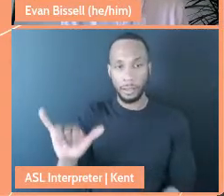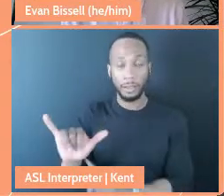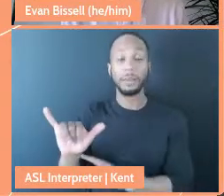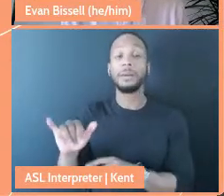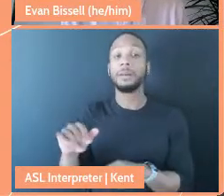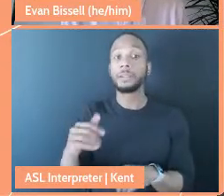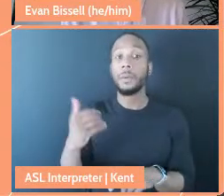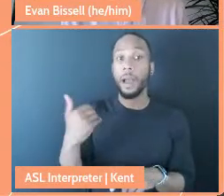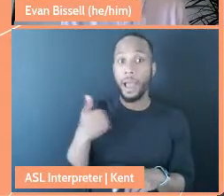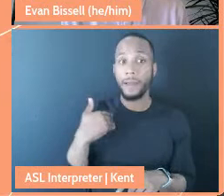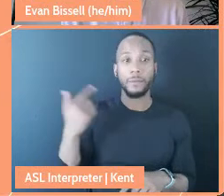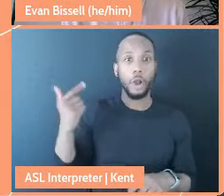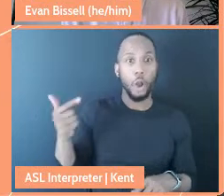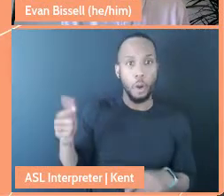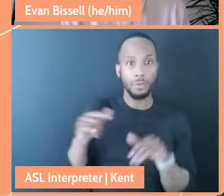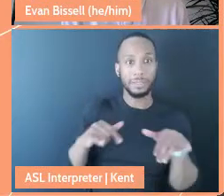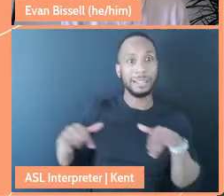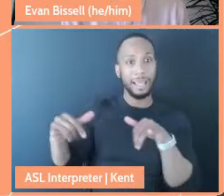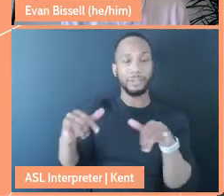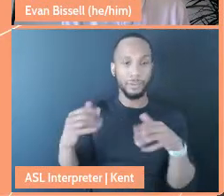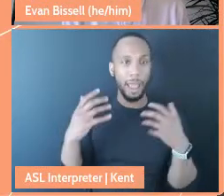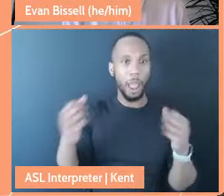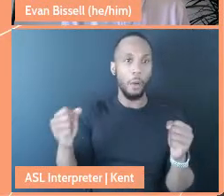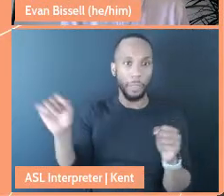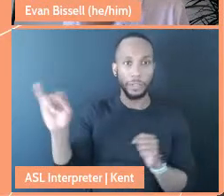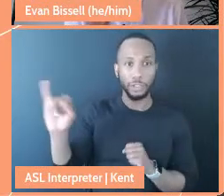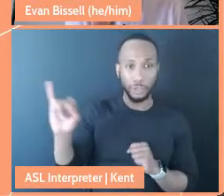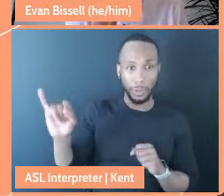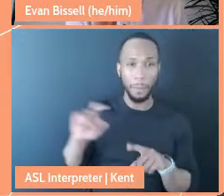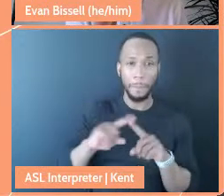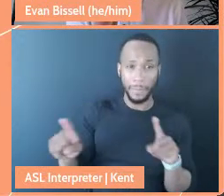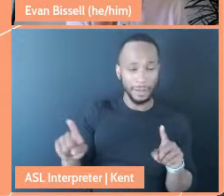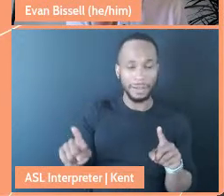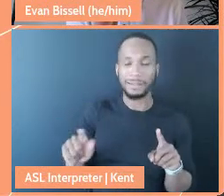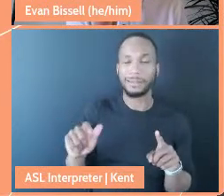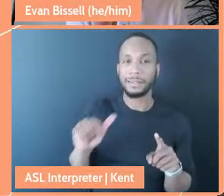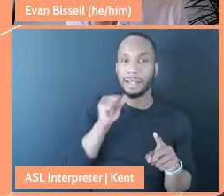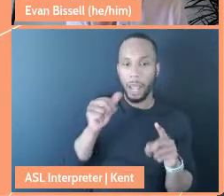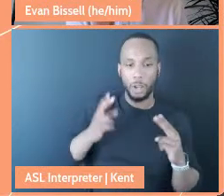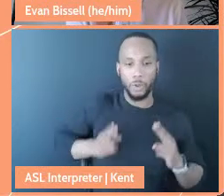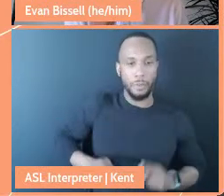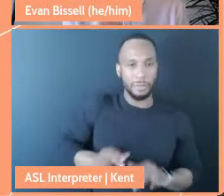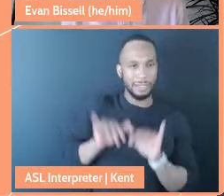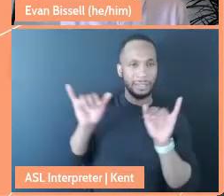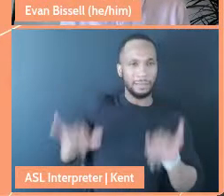gold standard health insurance, but it's such an inhumane system. If something